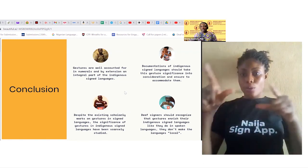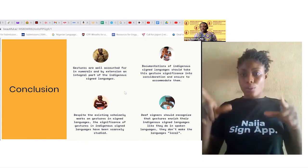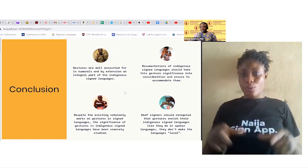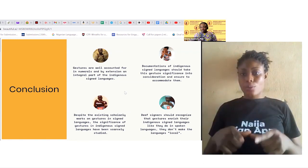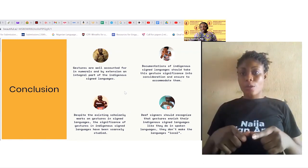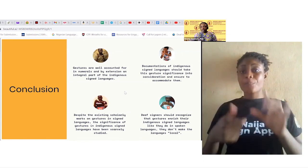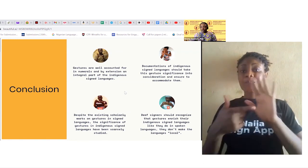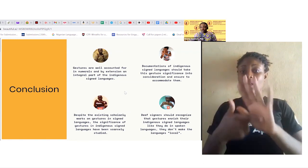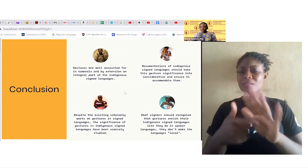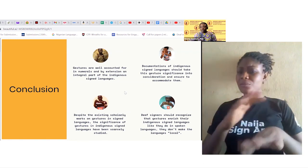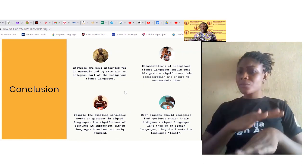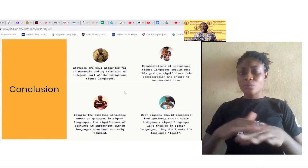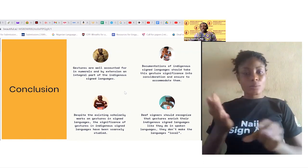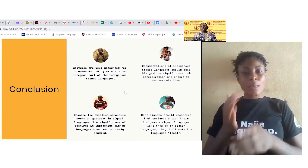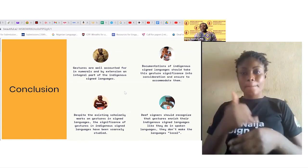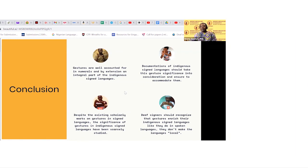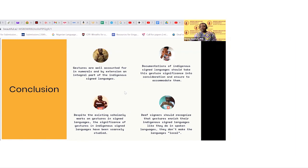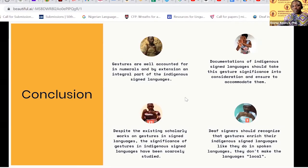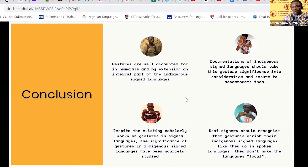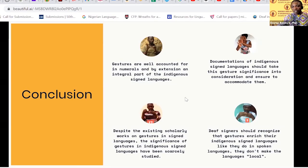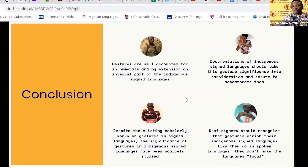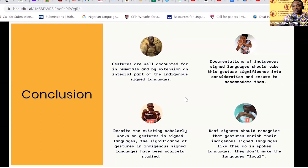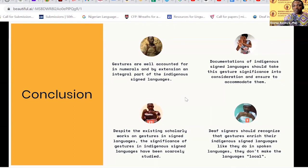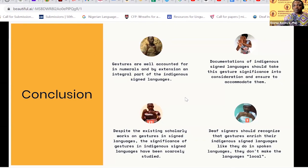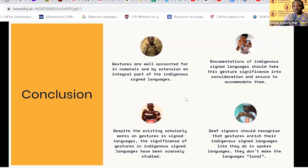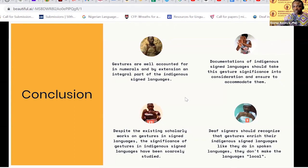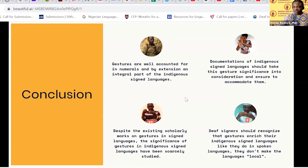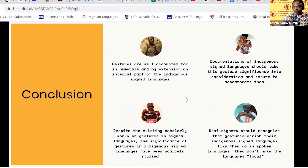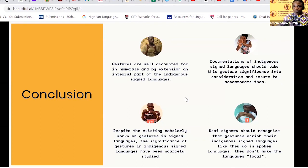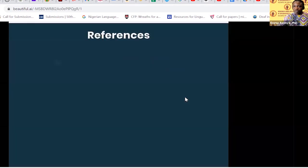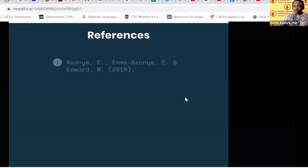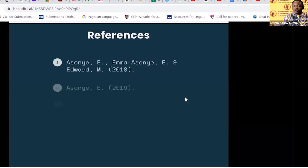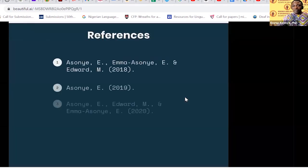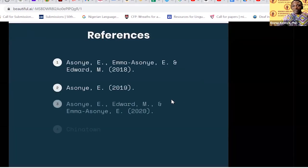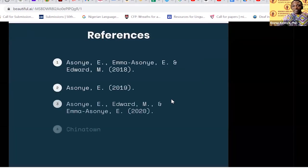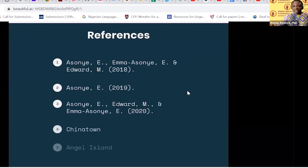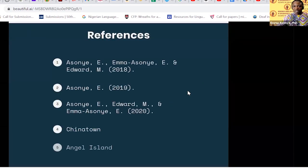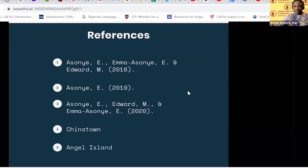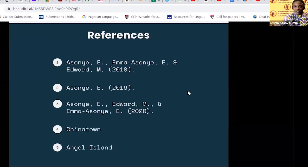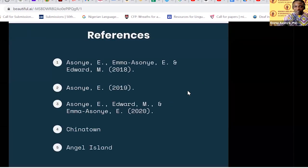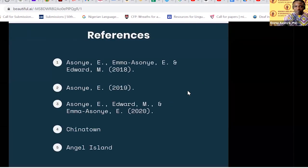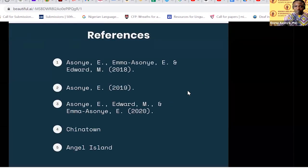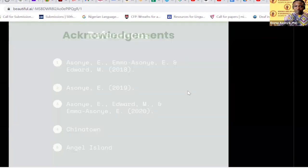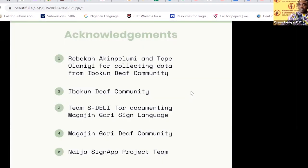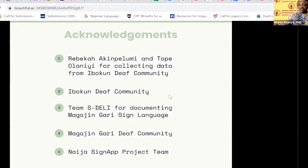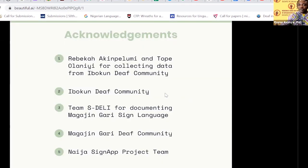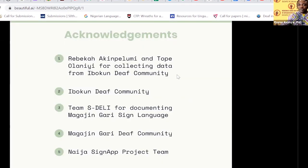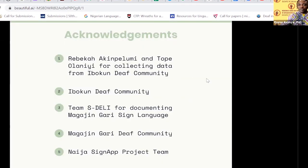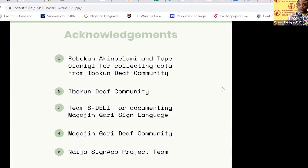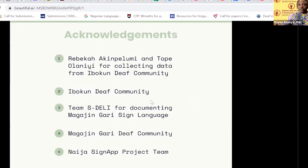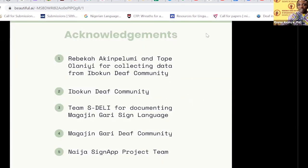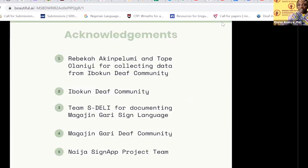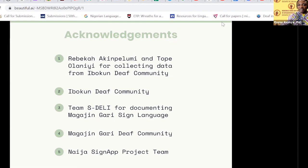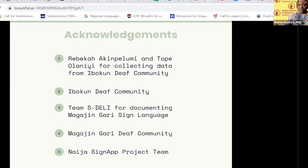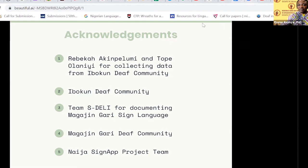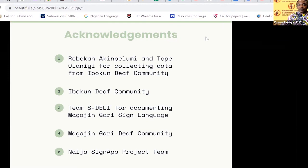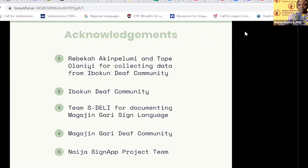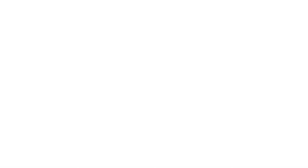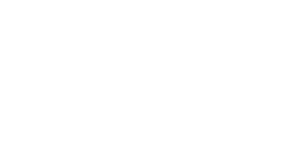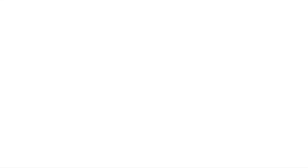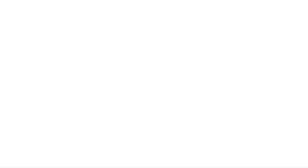the languages local, they are part and parcel of the sign languages. Thank you for listening